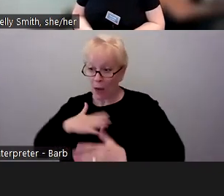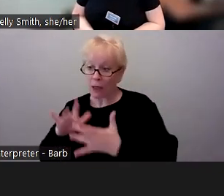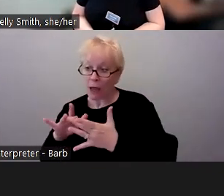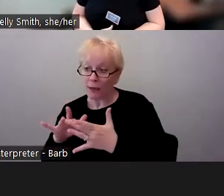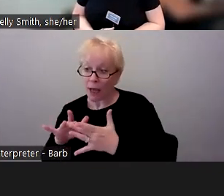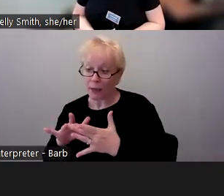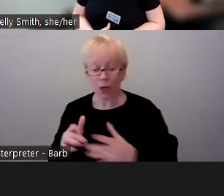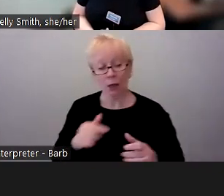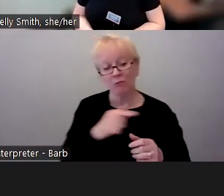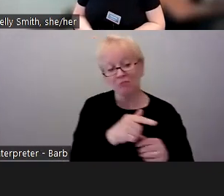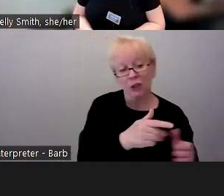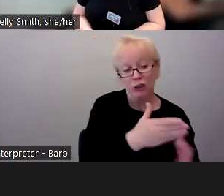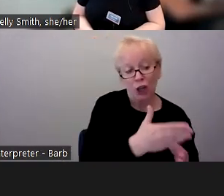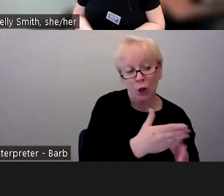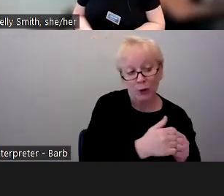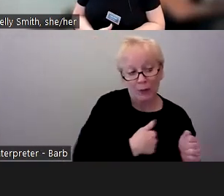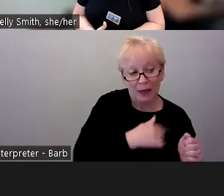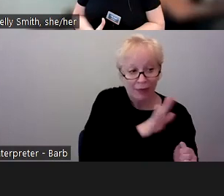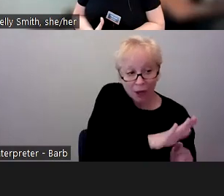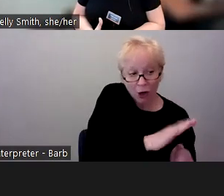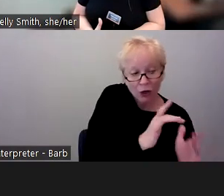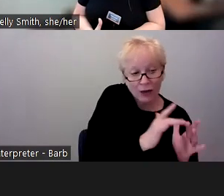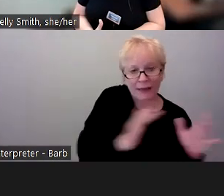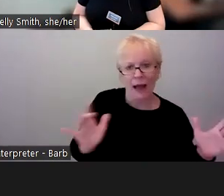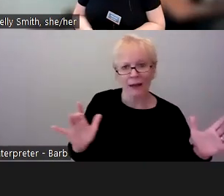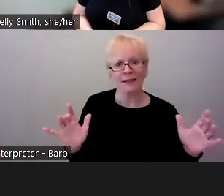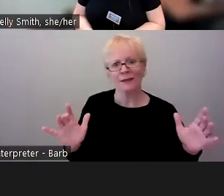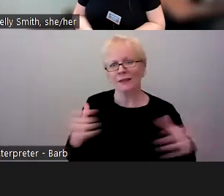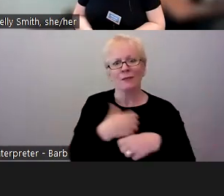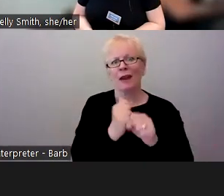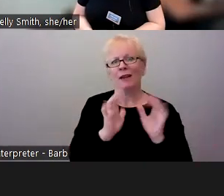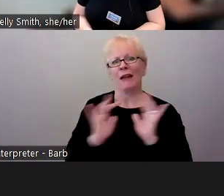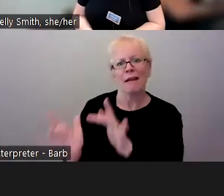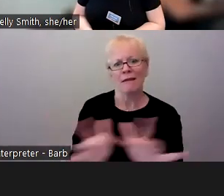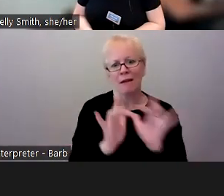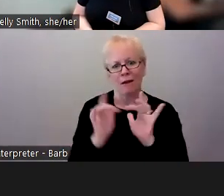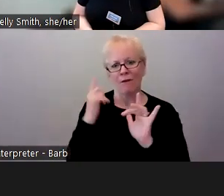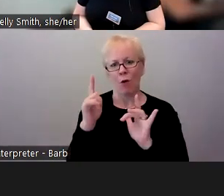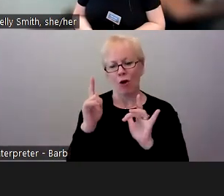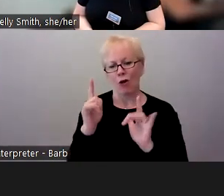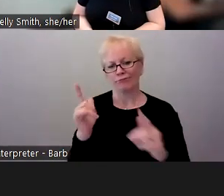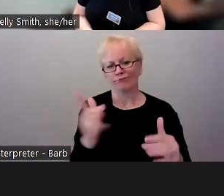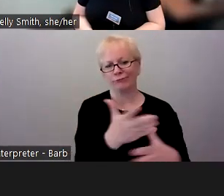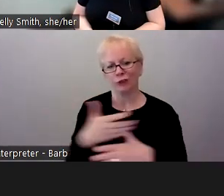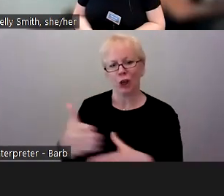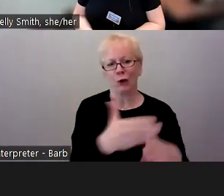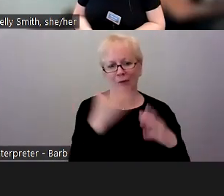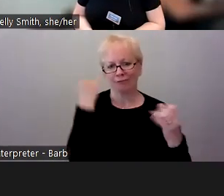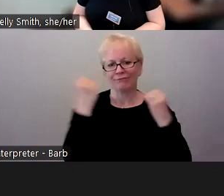and we would just build a tighter meshed network for sharing ideas, which I think is the strength of the open ed community and the OEN in particular.